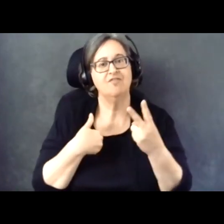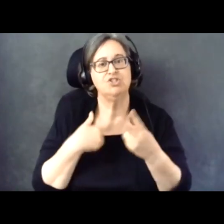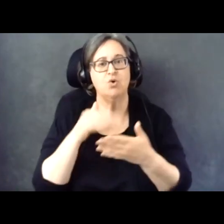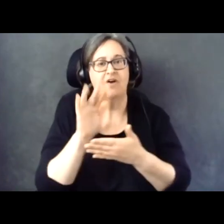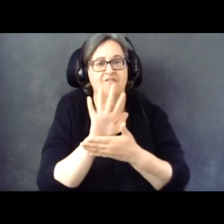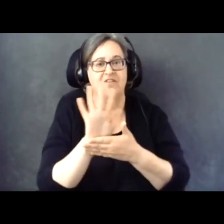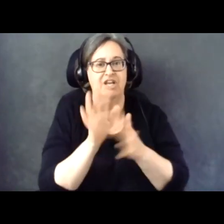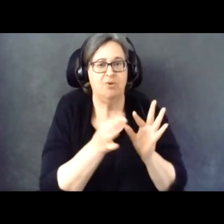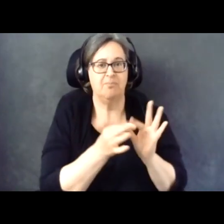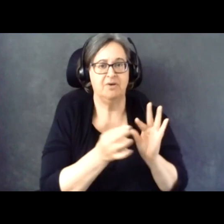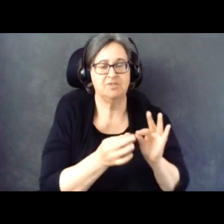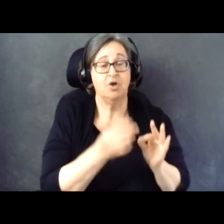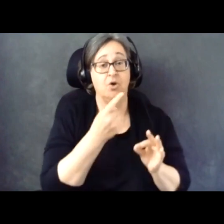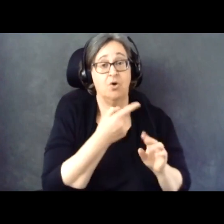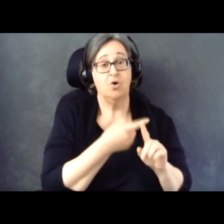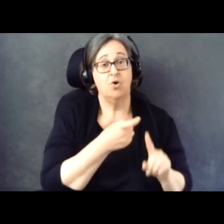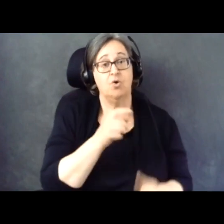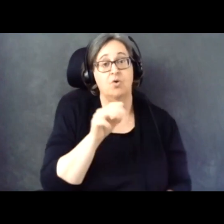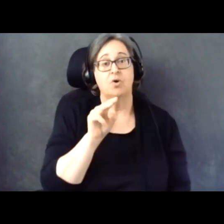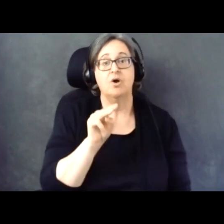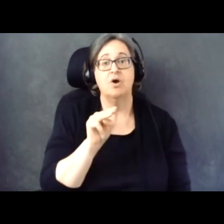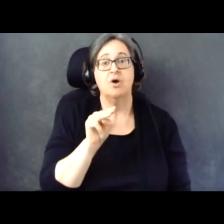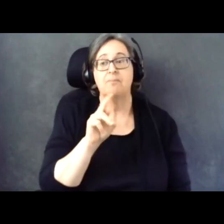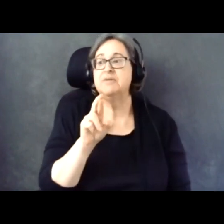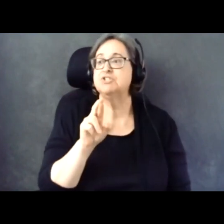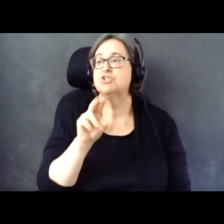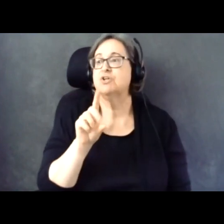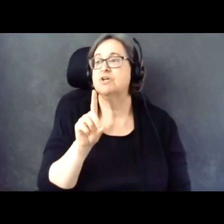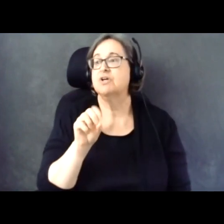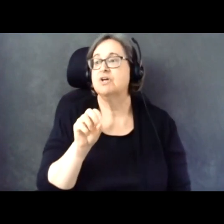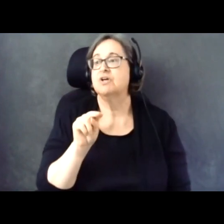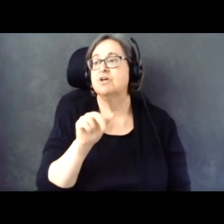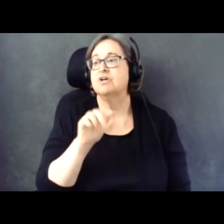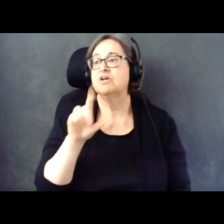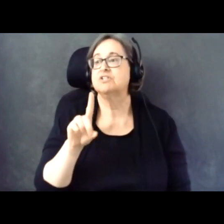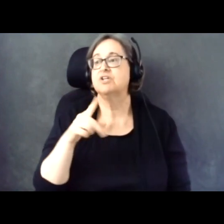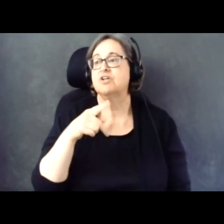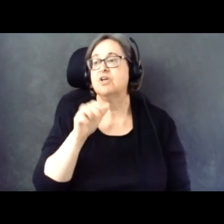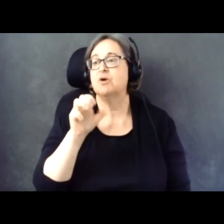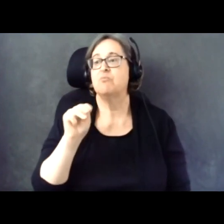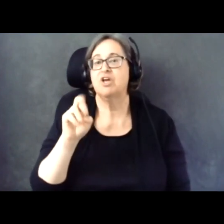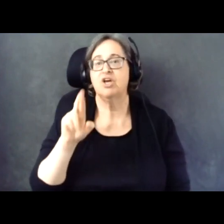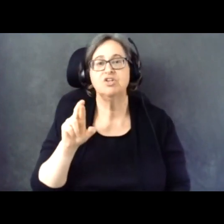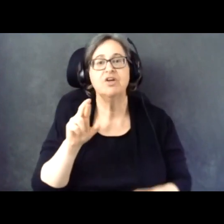One will be from Mr. Donald Palmer who is the Chairman of the U.S. assistance commission.